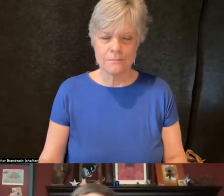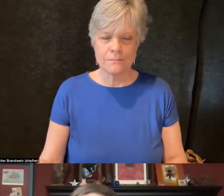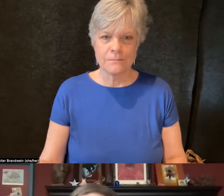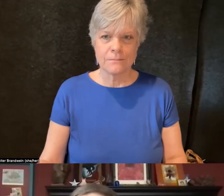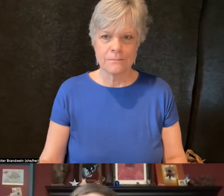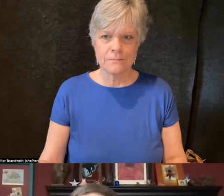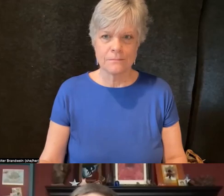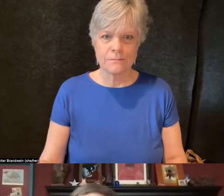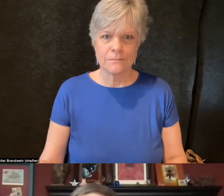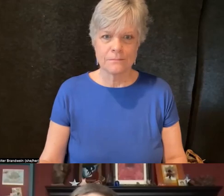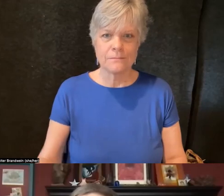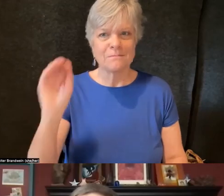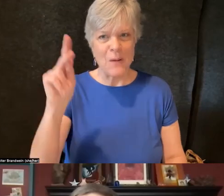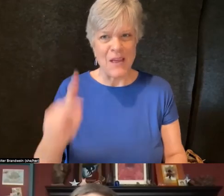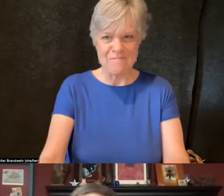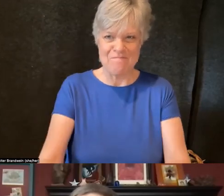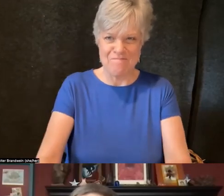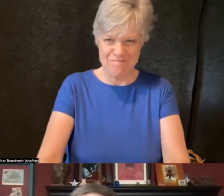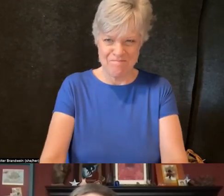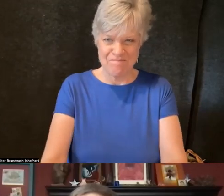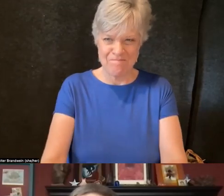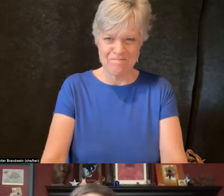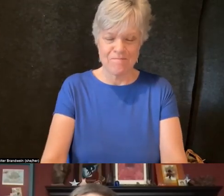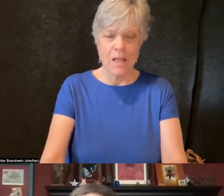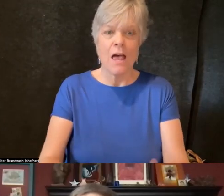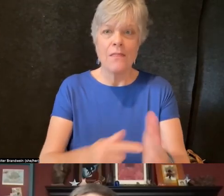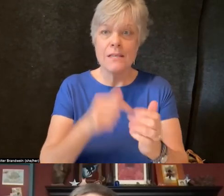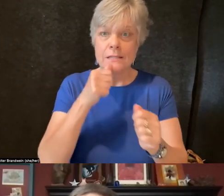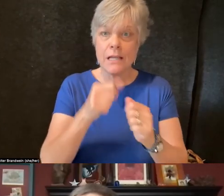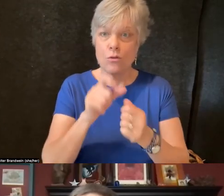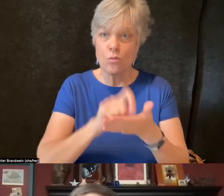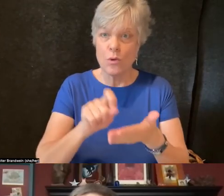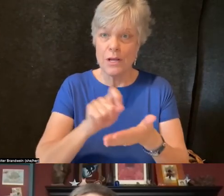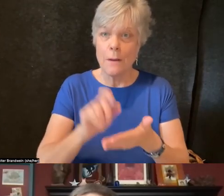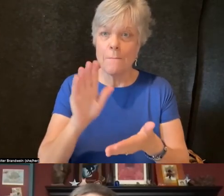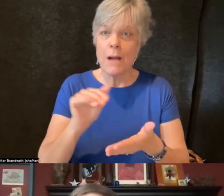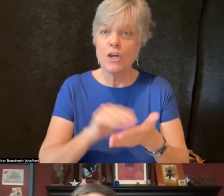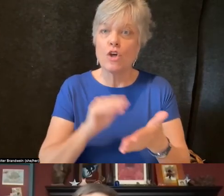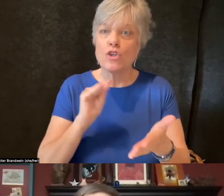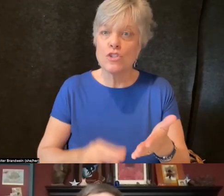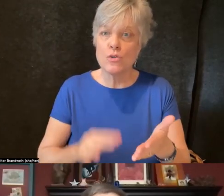Okay, there we go. This letter was drafted by our student activists